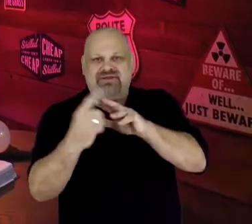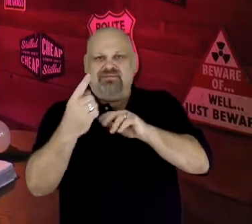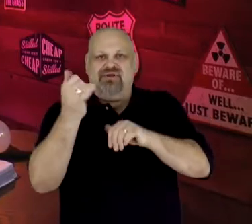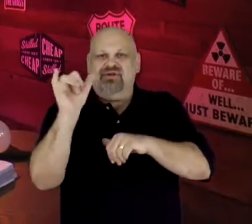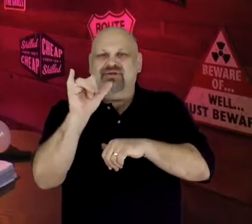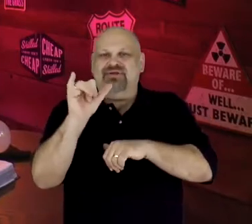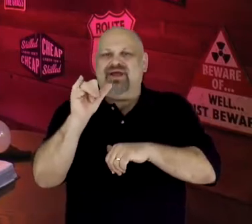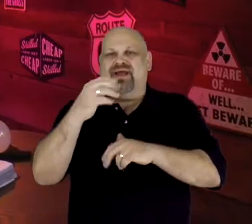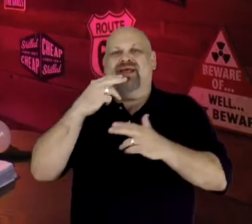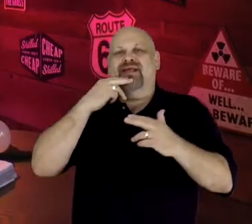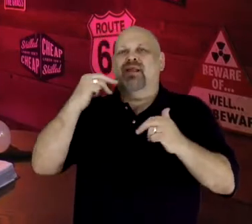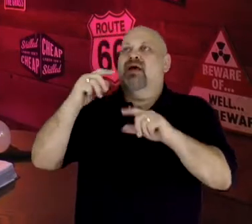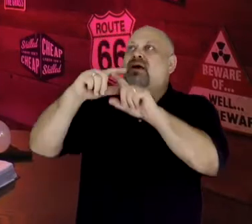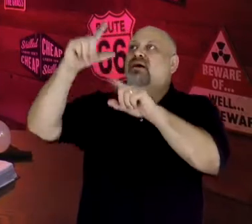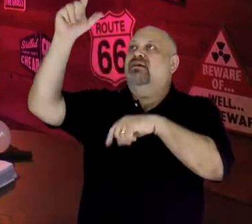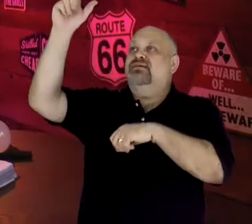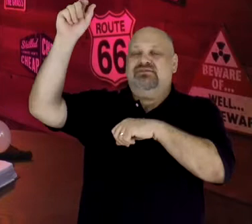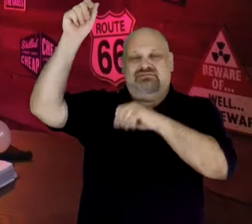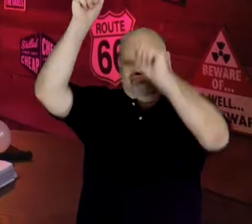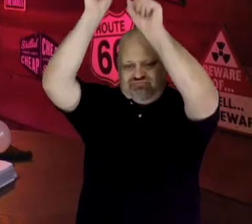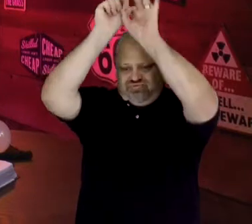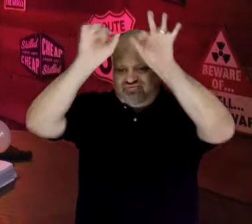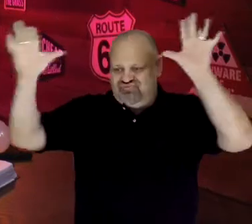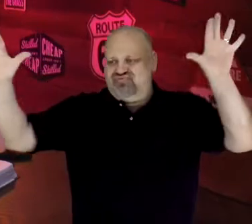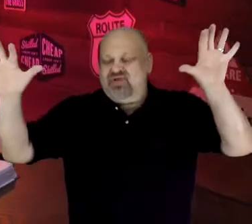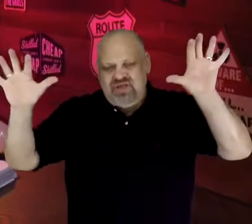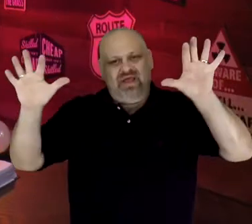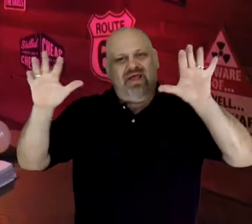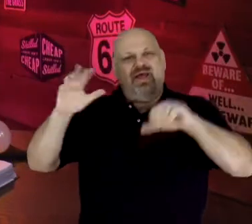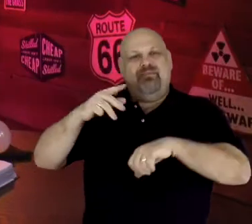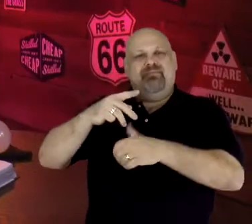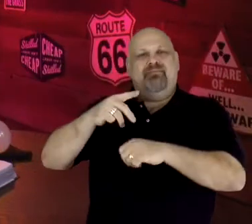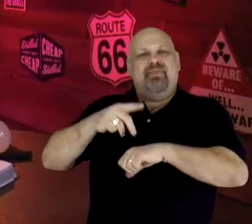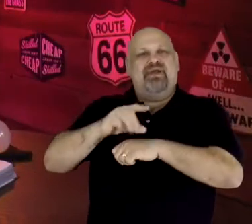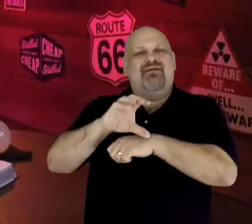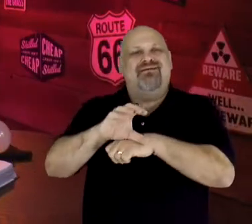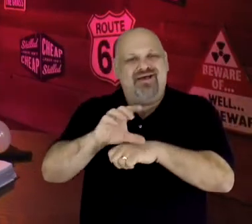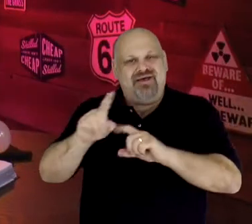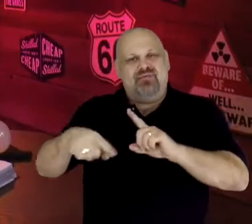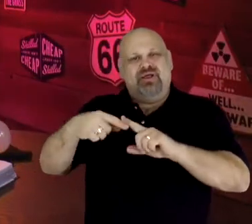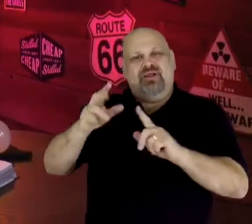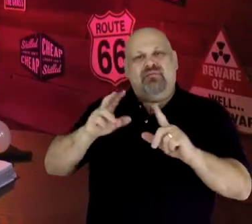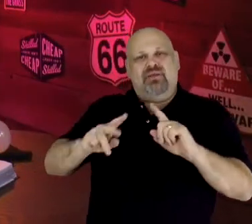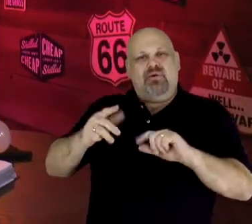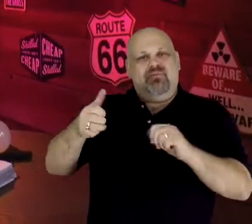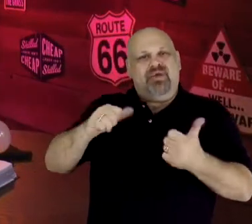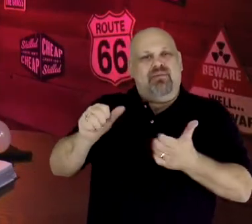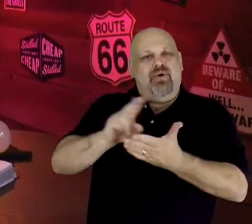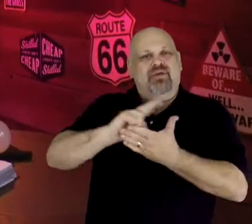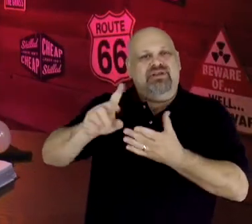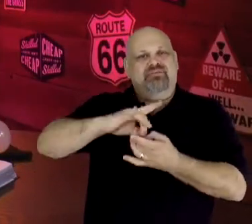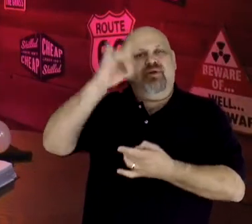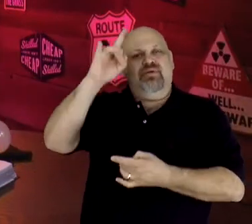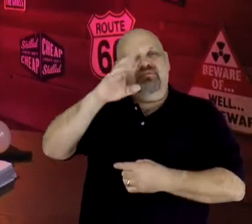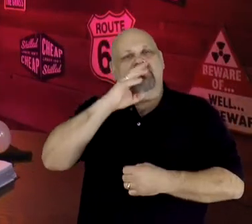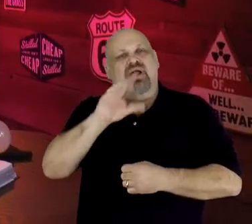the people of God were baptized in the Holy Spirit, and spoke in other tongues. Plus, Revelation 21: 23